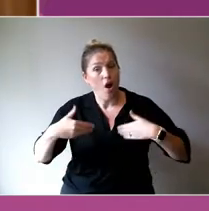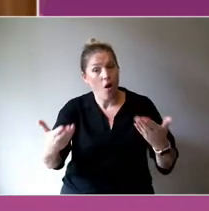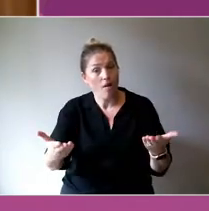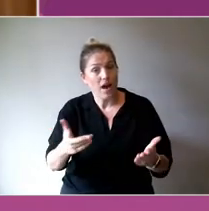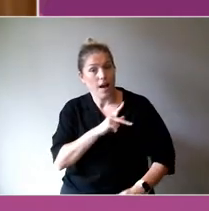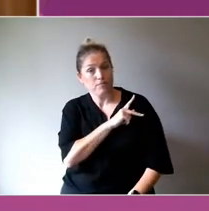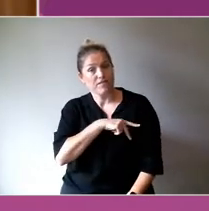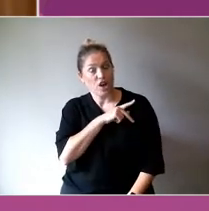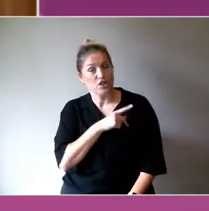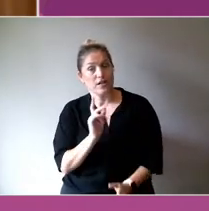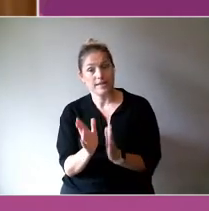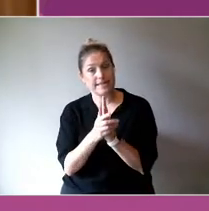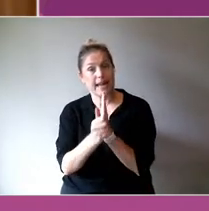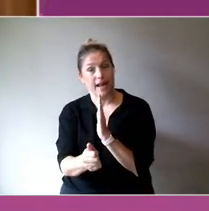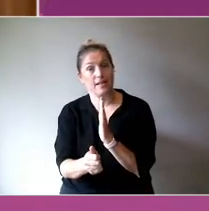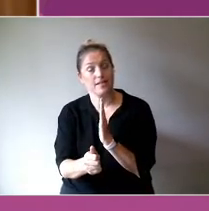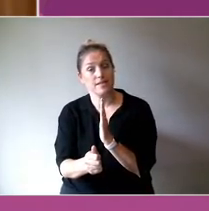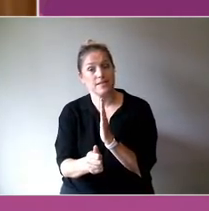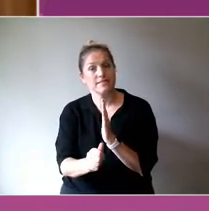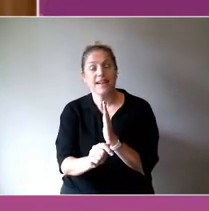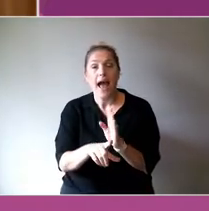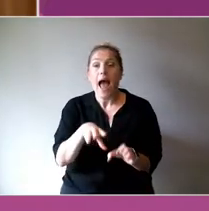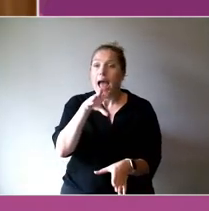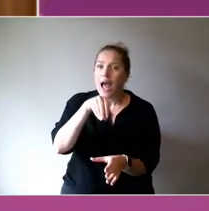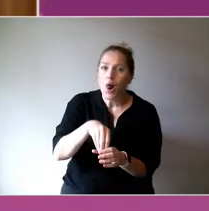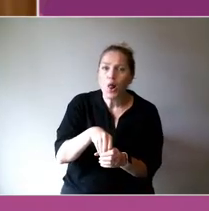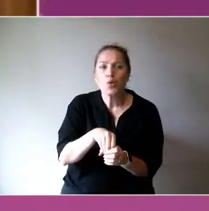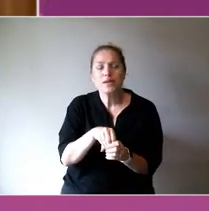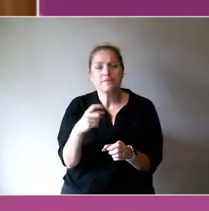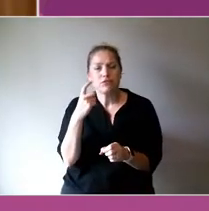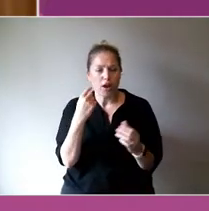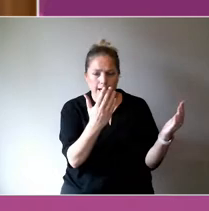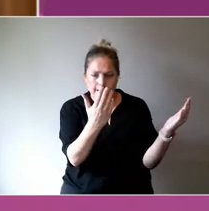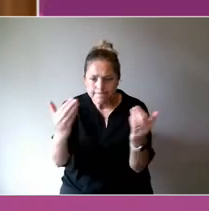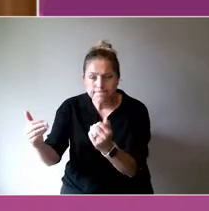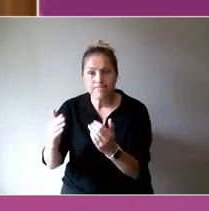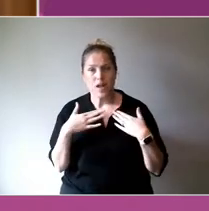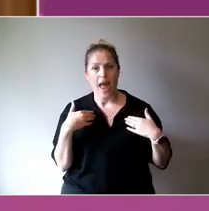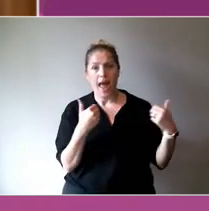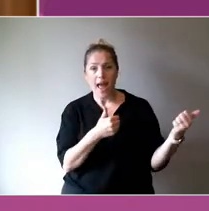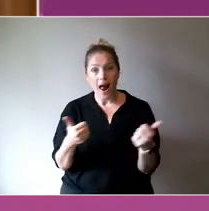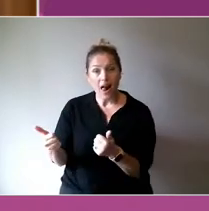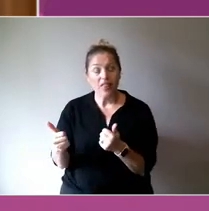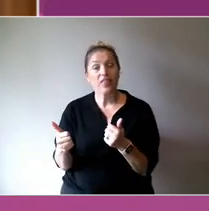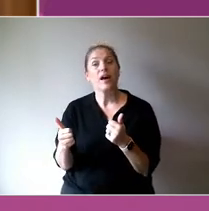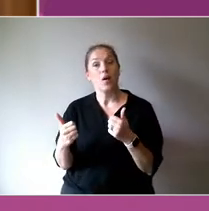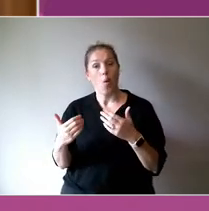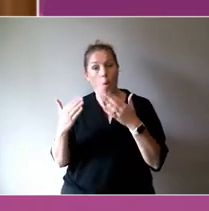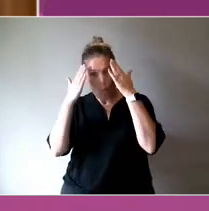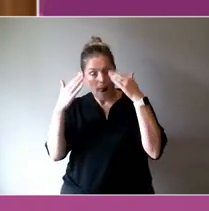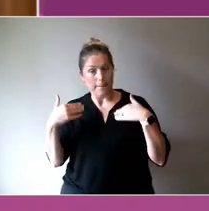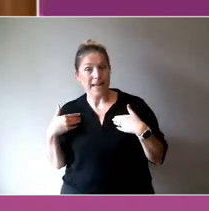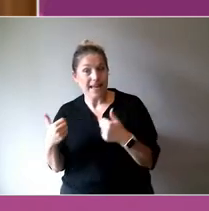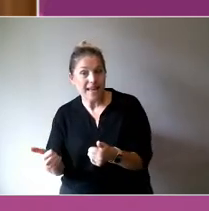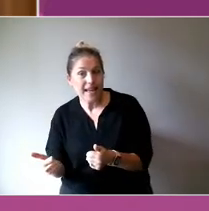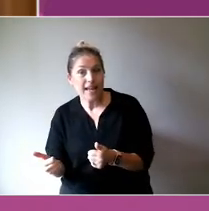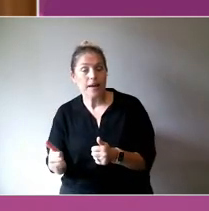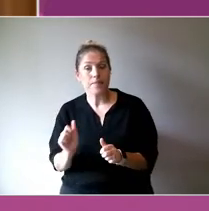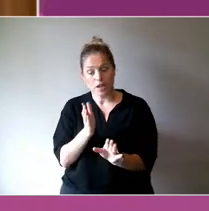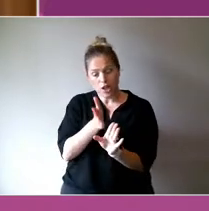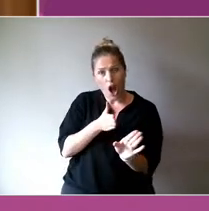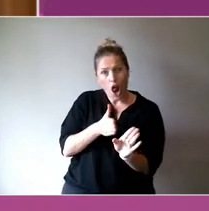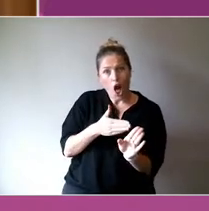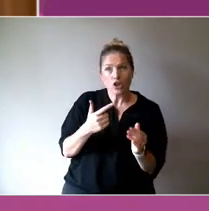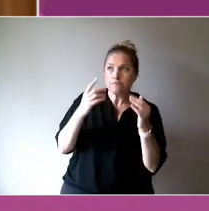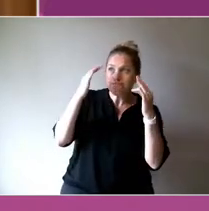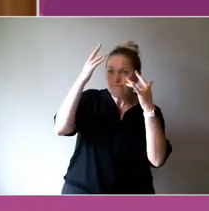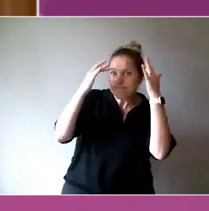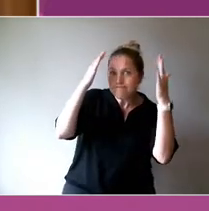arts, including engaging students with health, wellbeing, social and psychological insights,